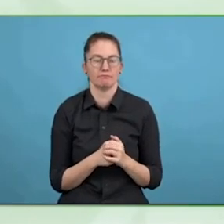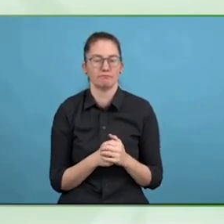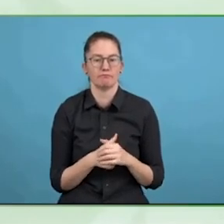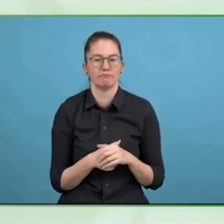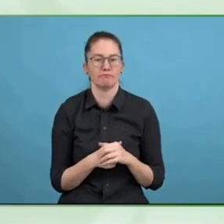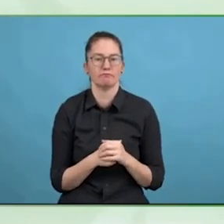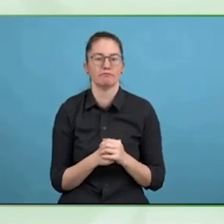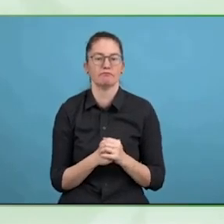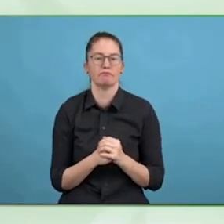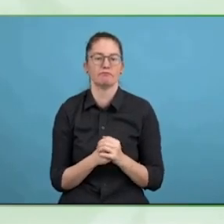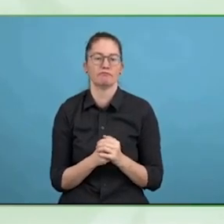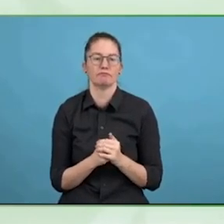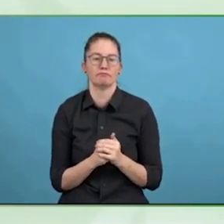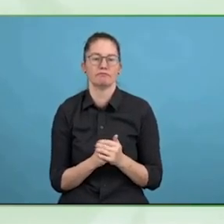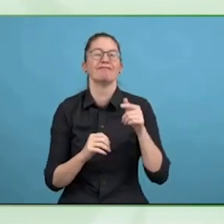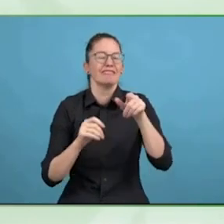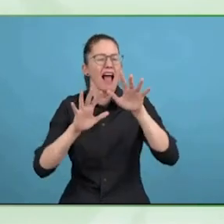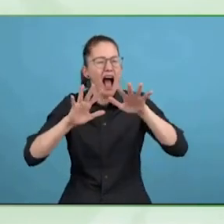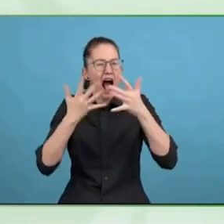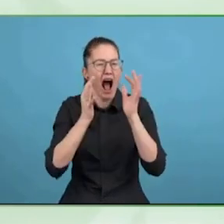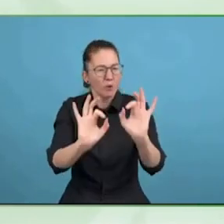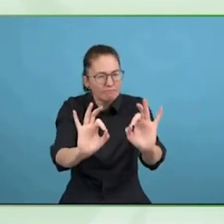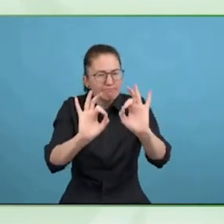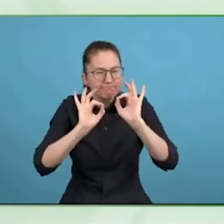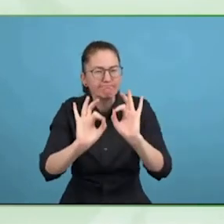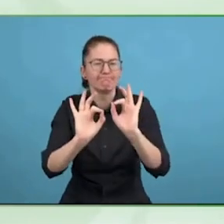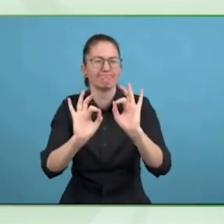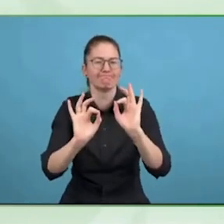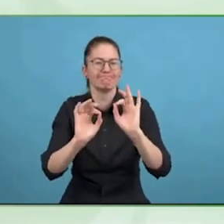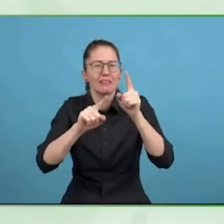digitalisation comes with more complex technology, sometimes.